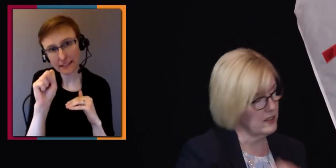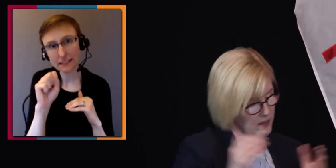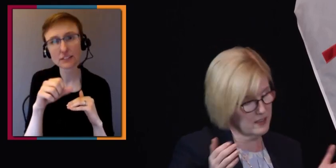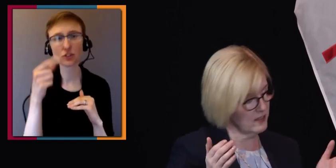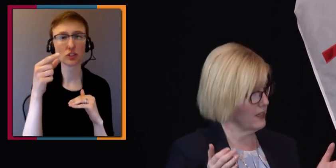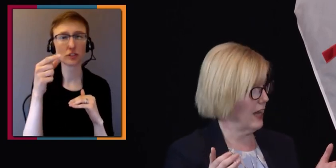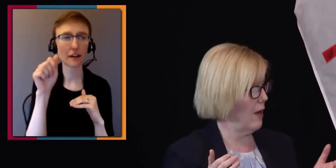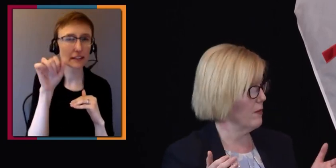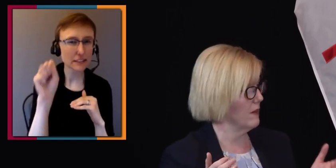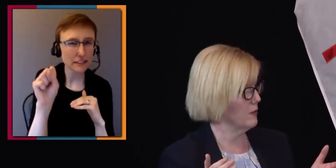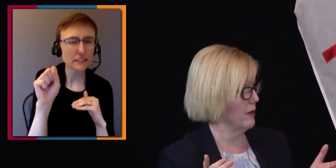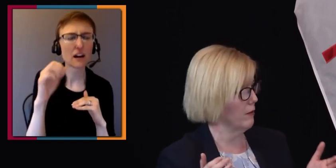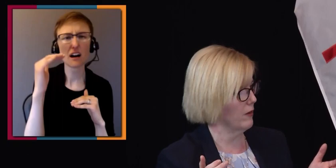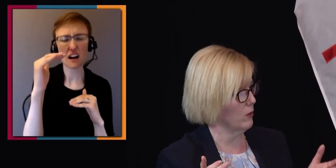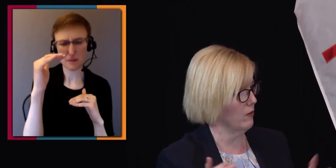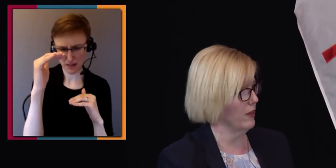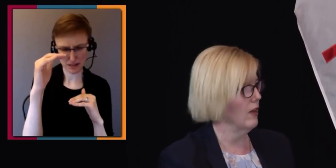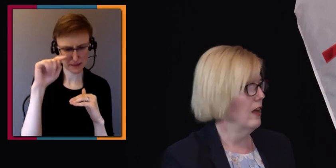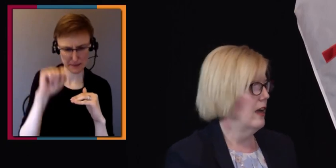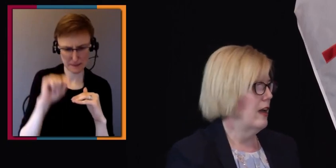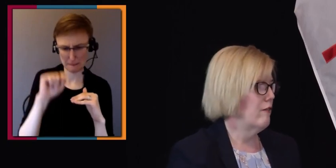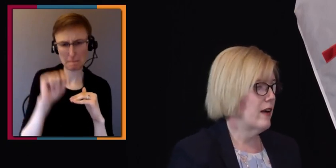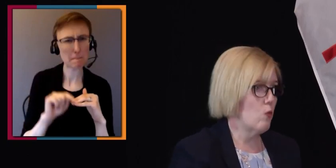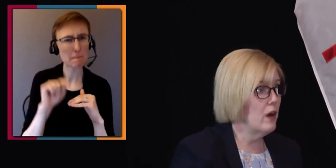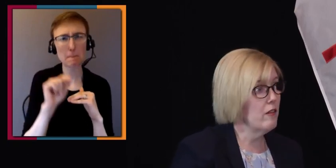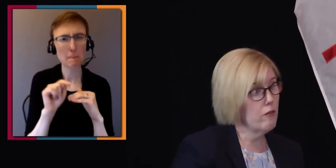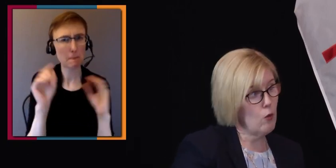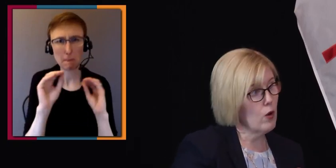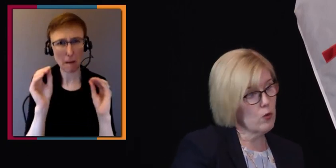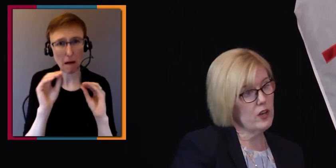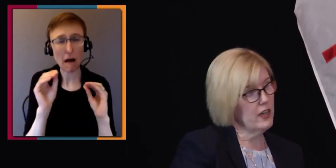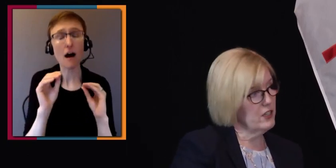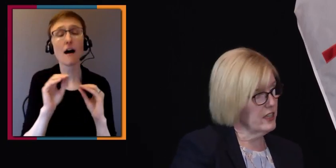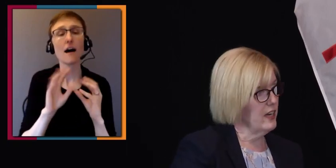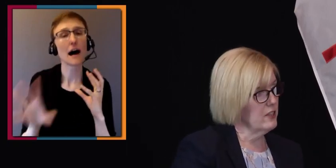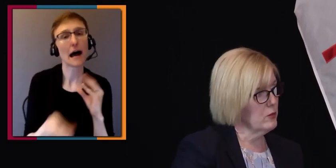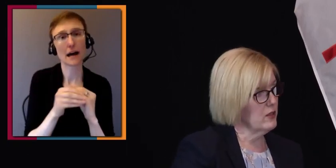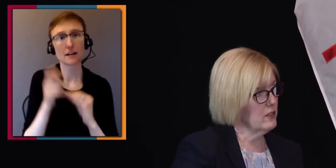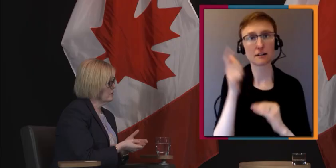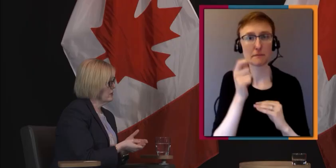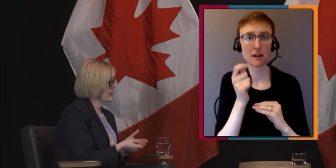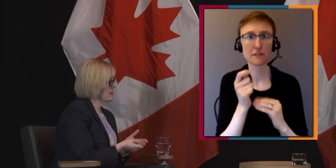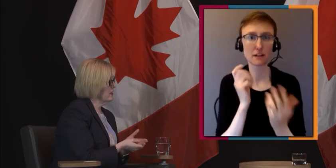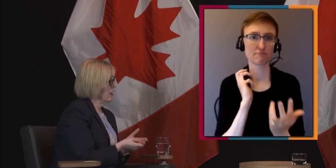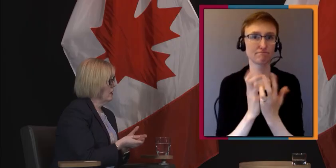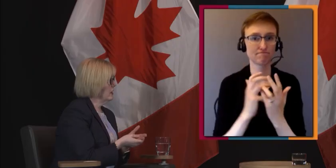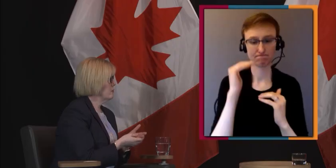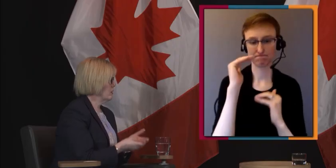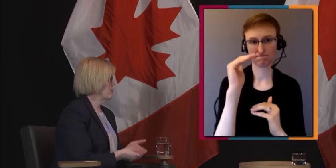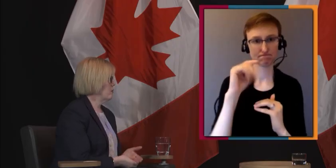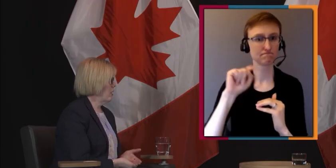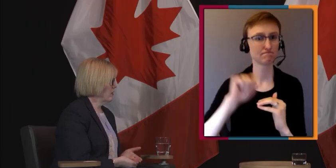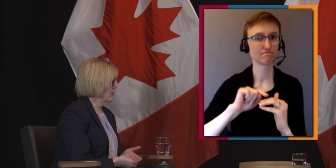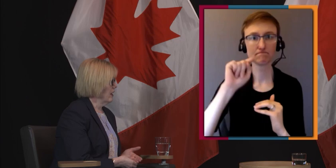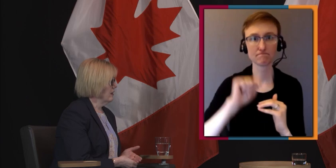And this is the gap that this benefit will fill. In fact, one in four working age Canadians with disabilities lives below the poverty line.